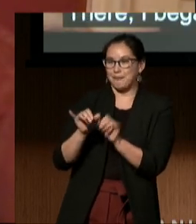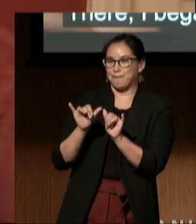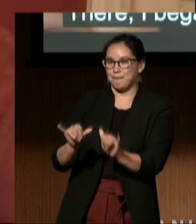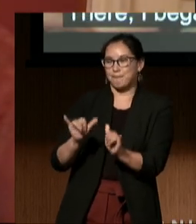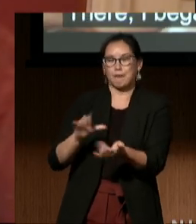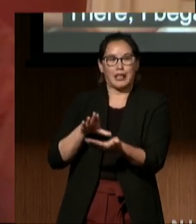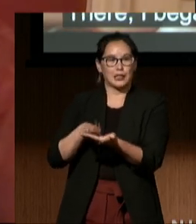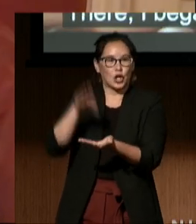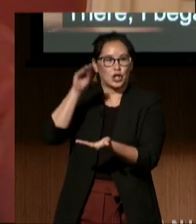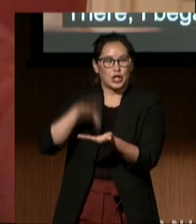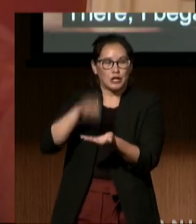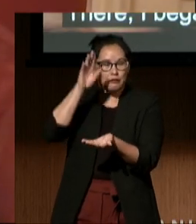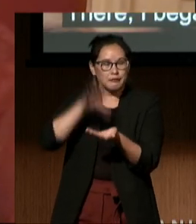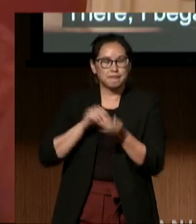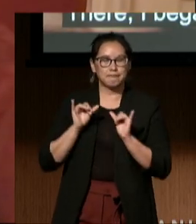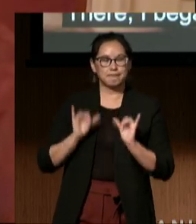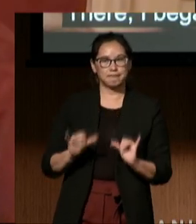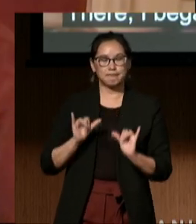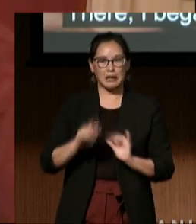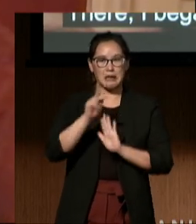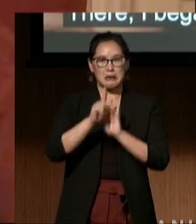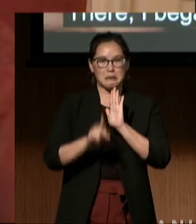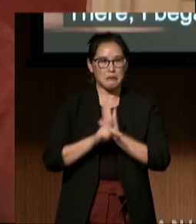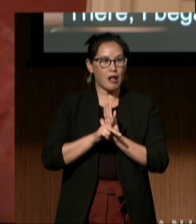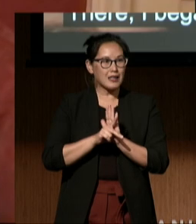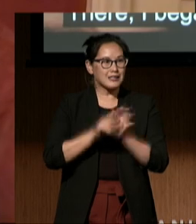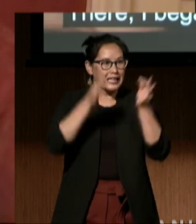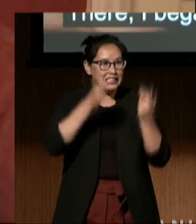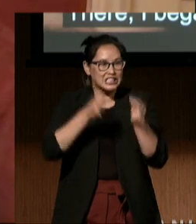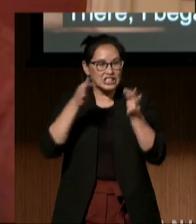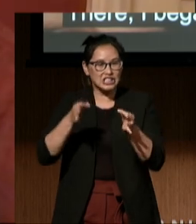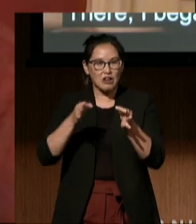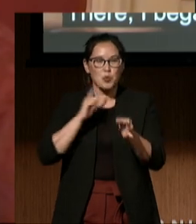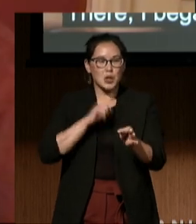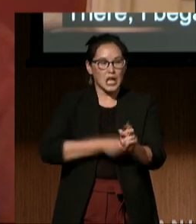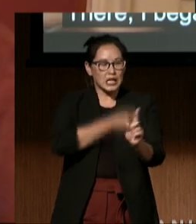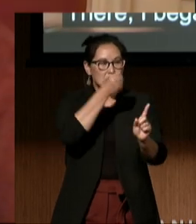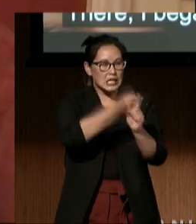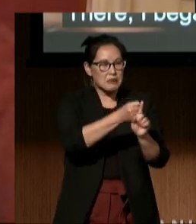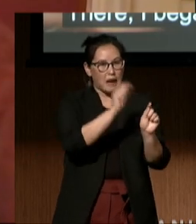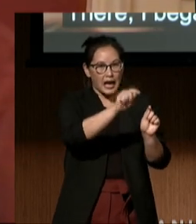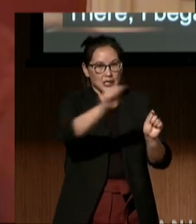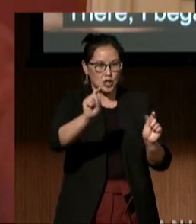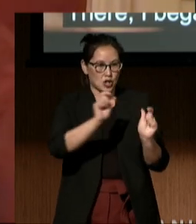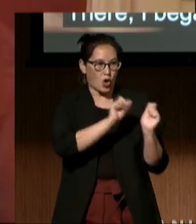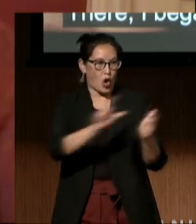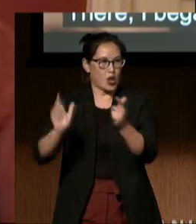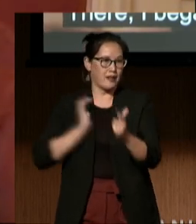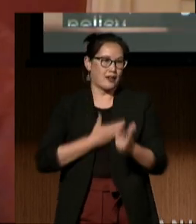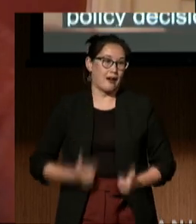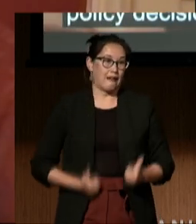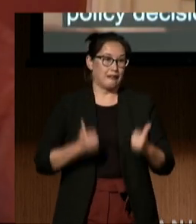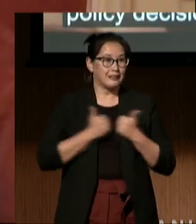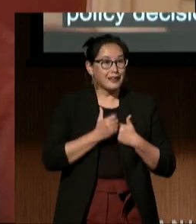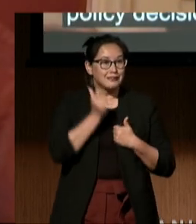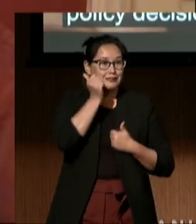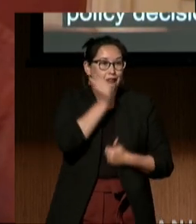crappy policy decisions impacted the lives, our lives, on a day-to-day basis.